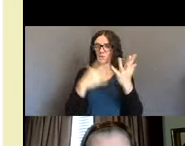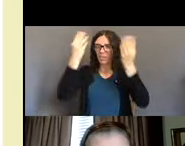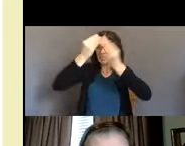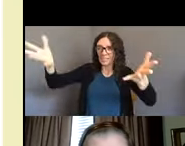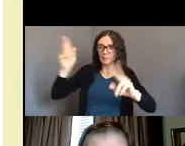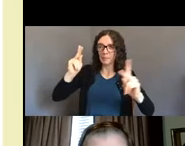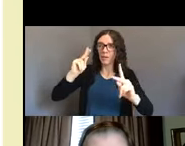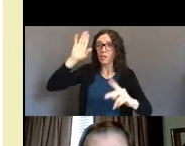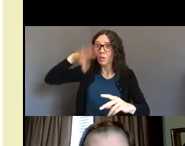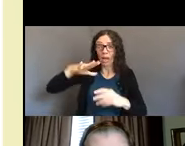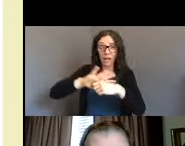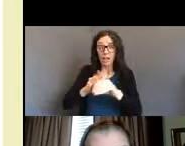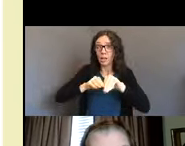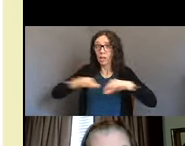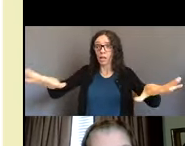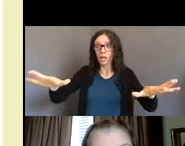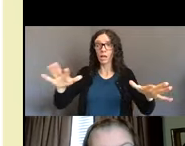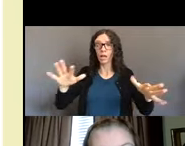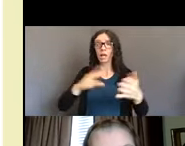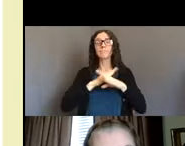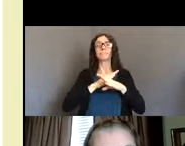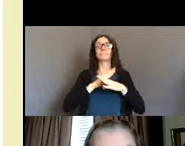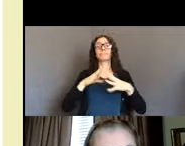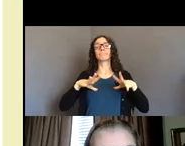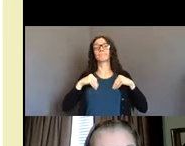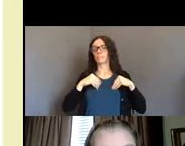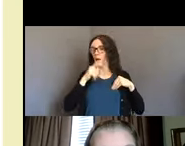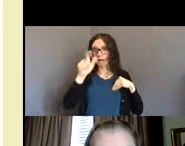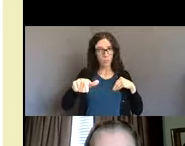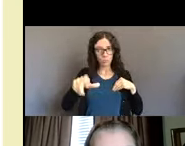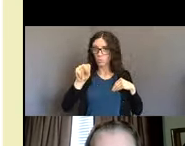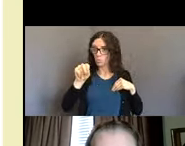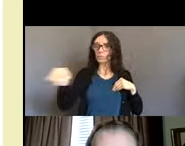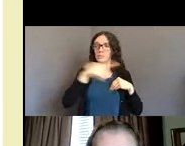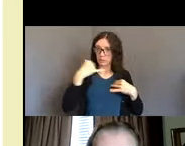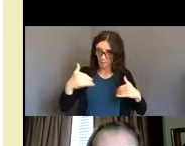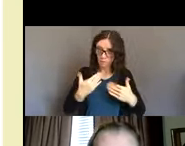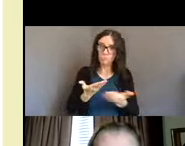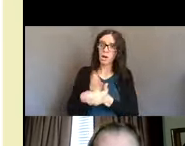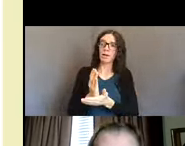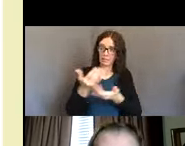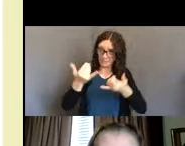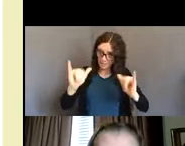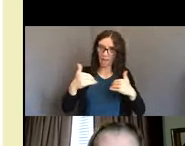you need assistive technology, which was last week's presentation. it might also mean that you need a support person.